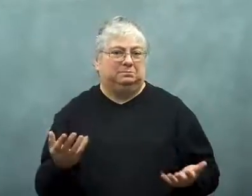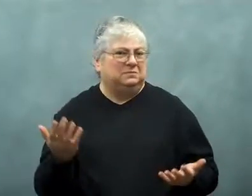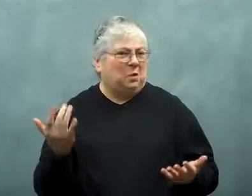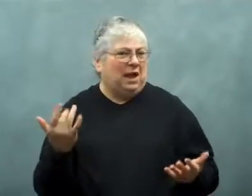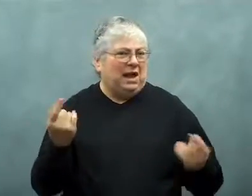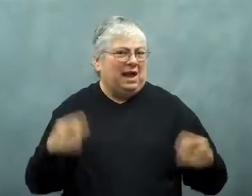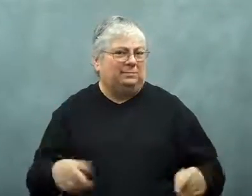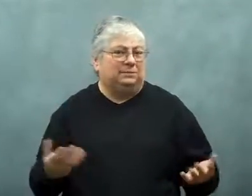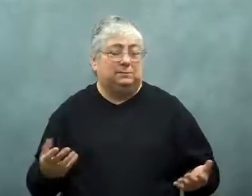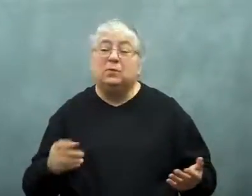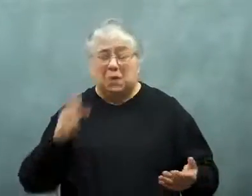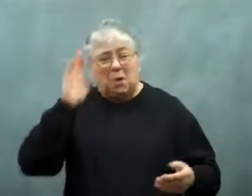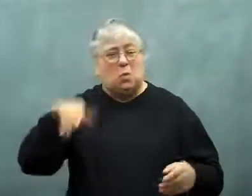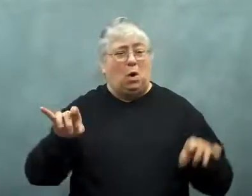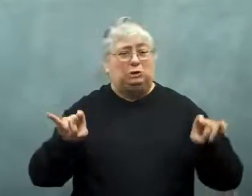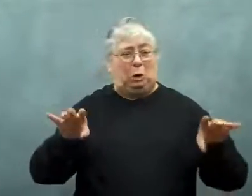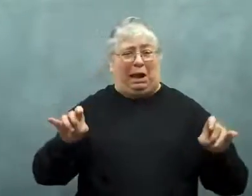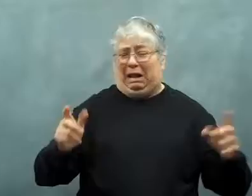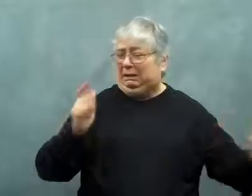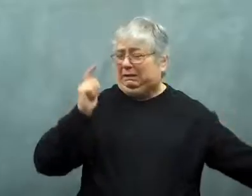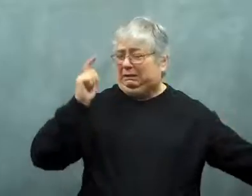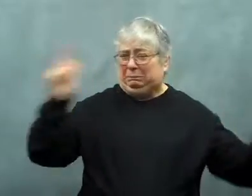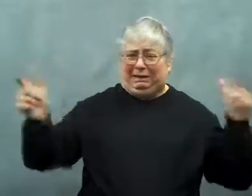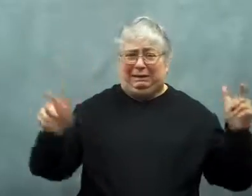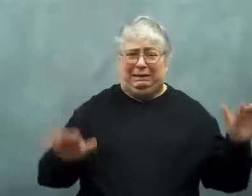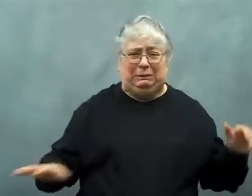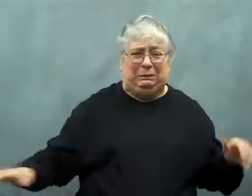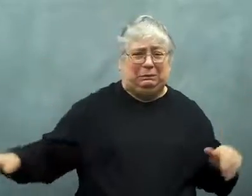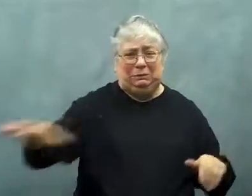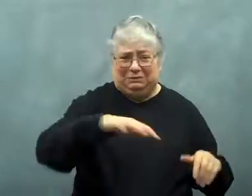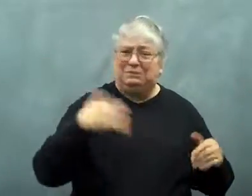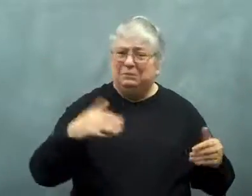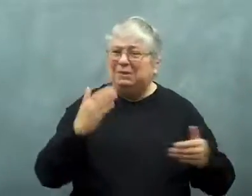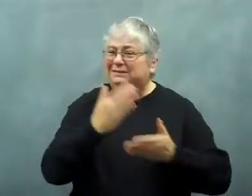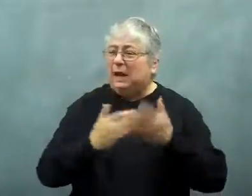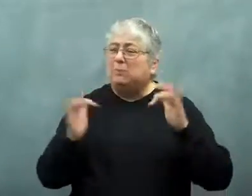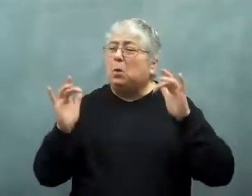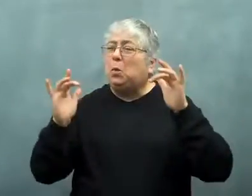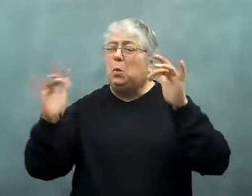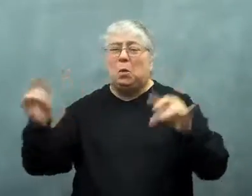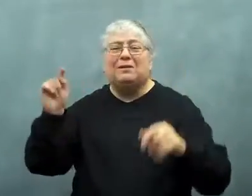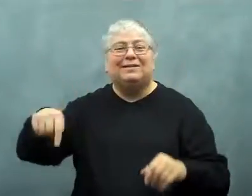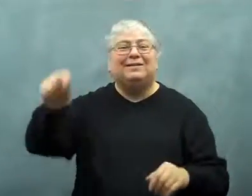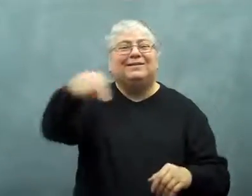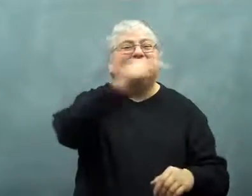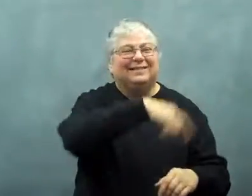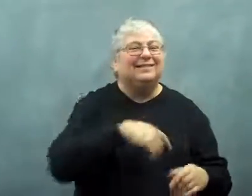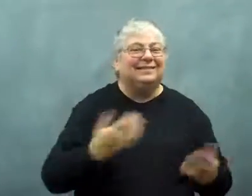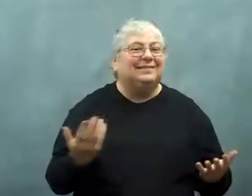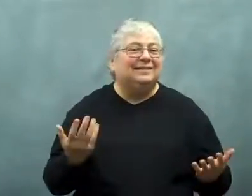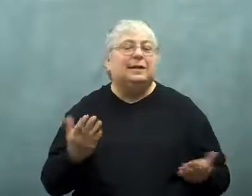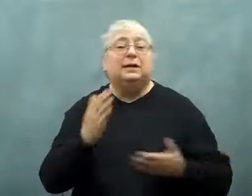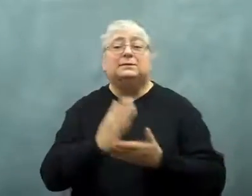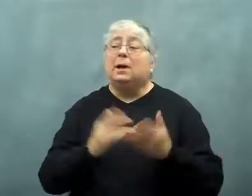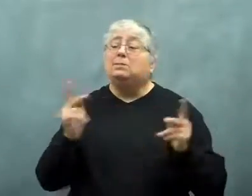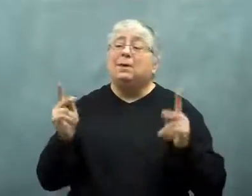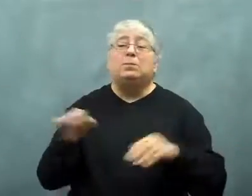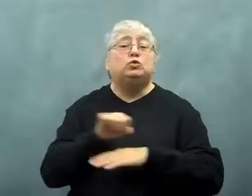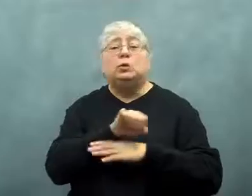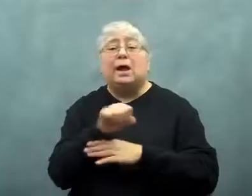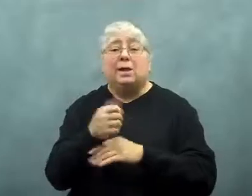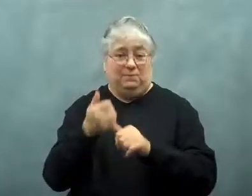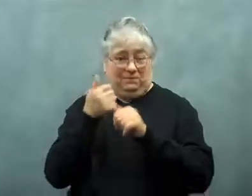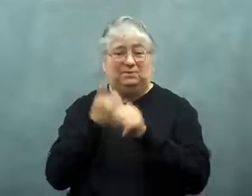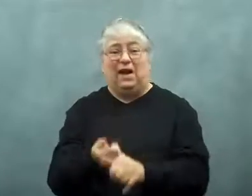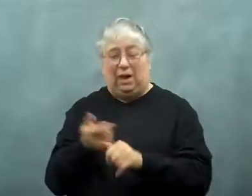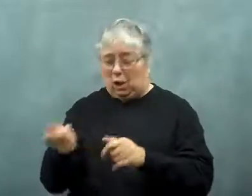Australia is a large country with some desolate areas.